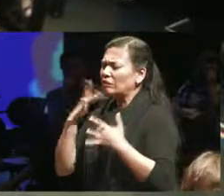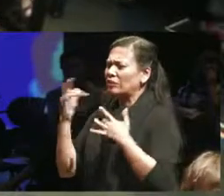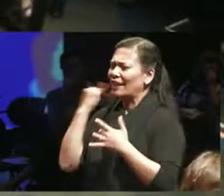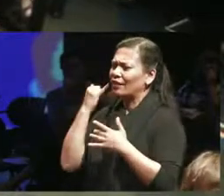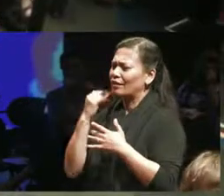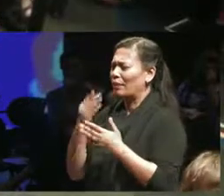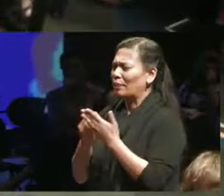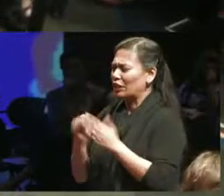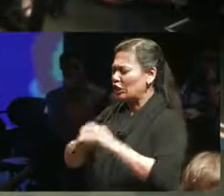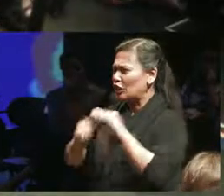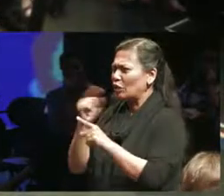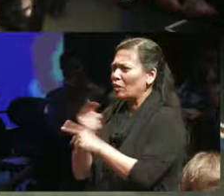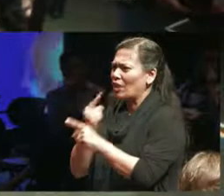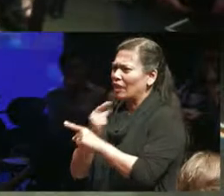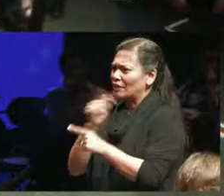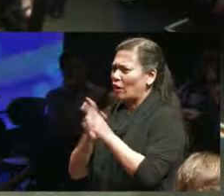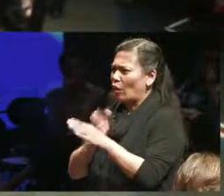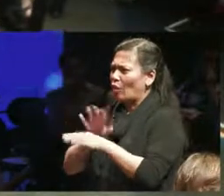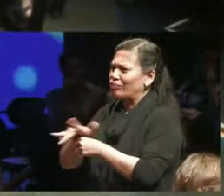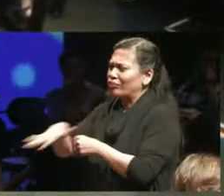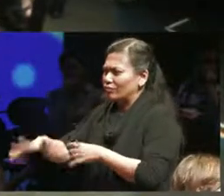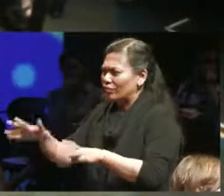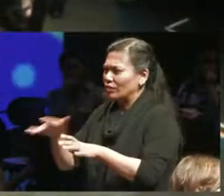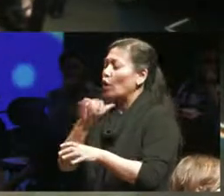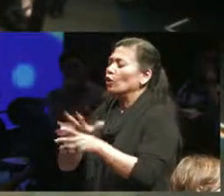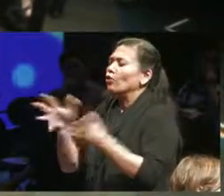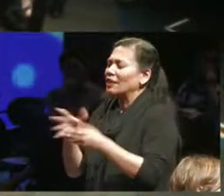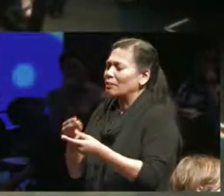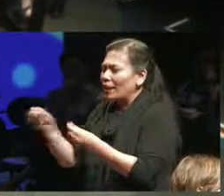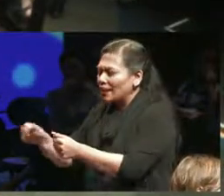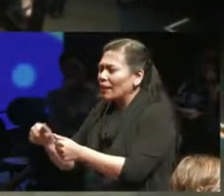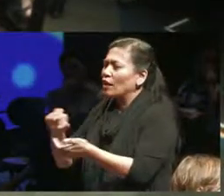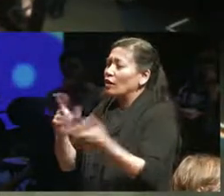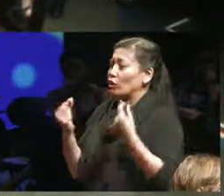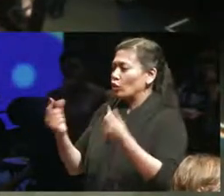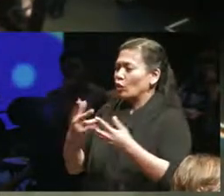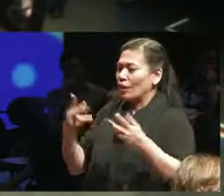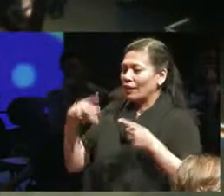they go to two places first run is they cash or programs that have people with